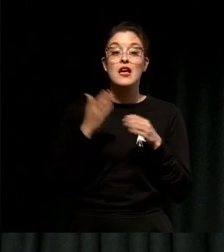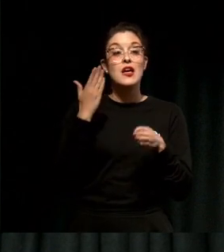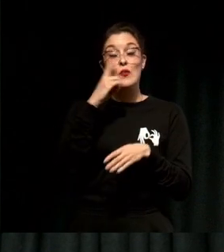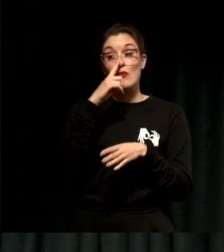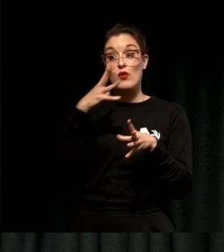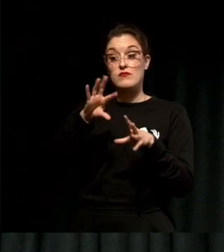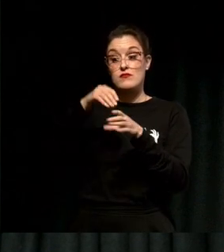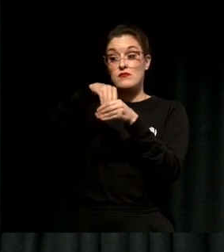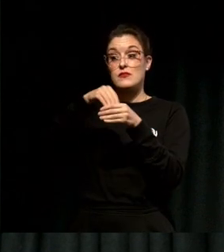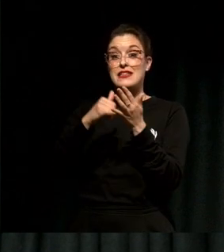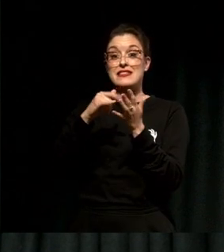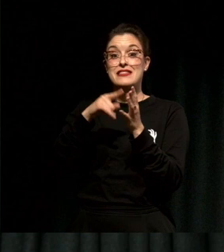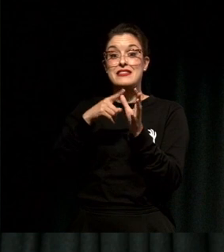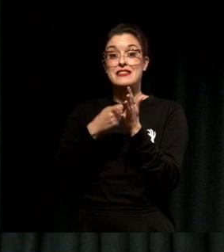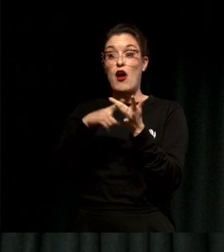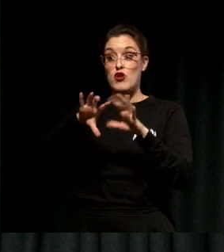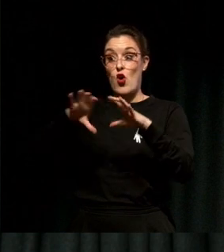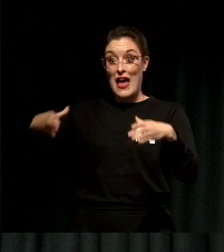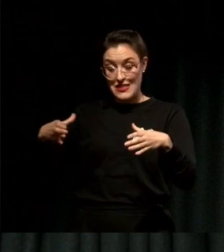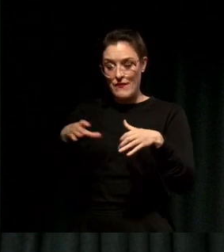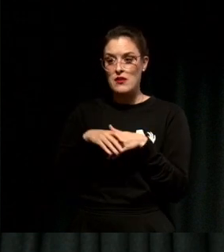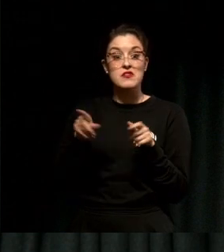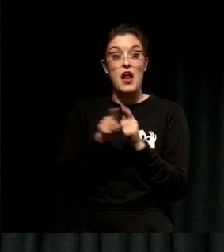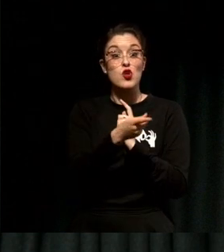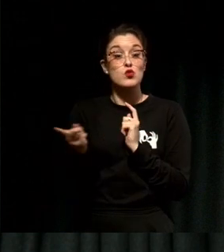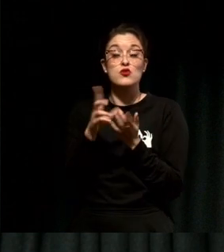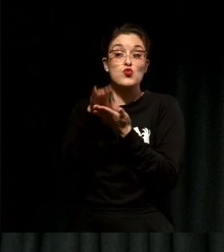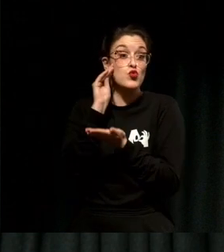to discover the journey that they'll be on in Australia, and they talk about those stories.